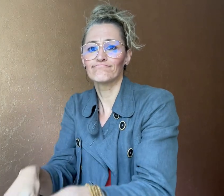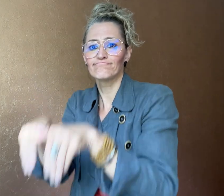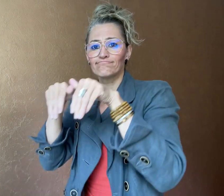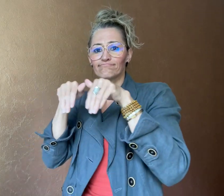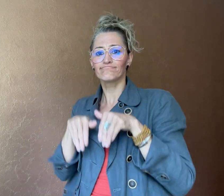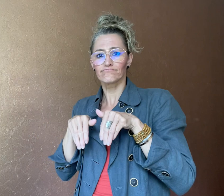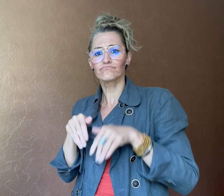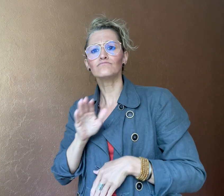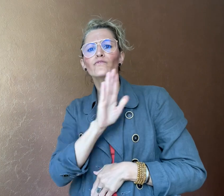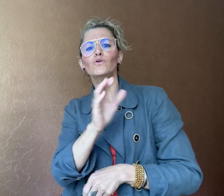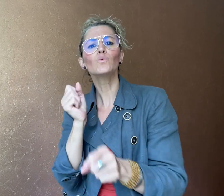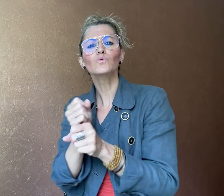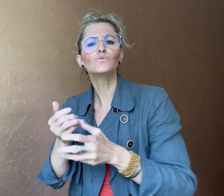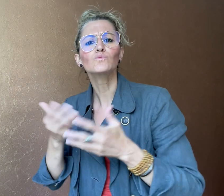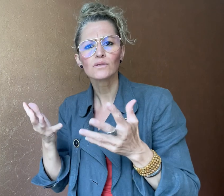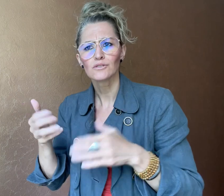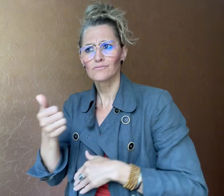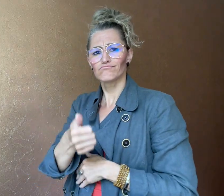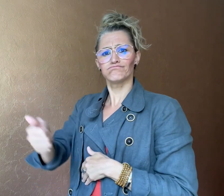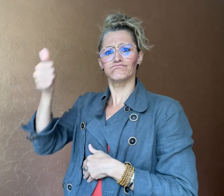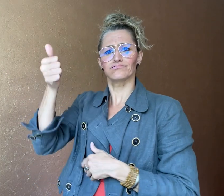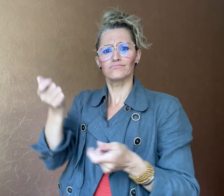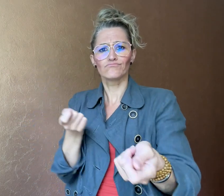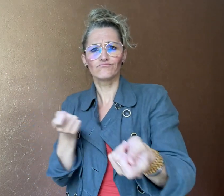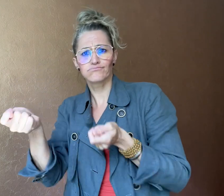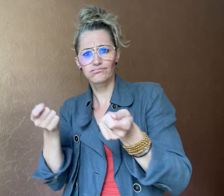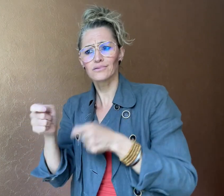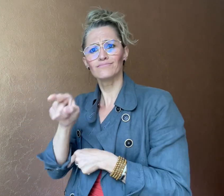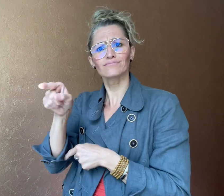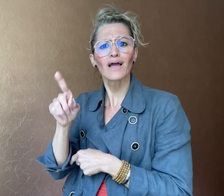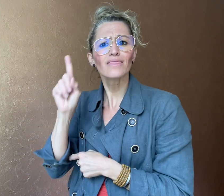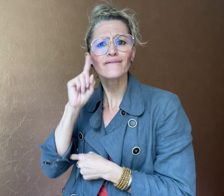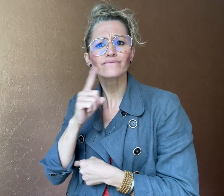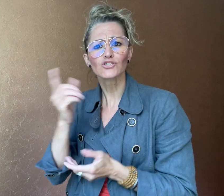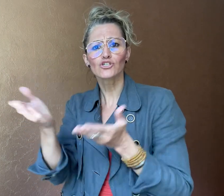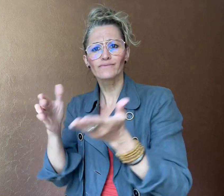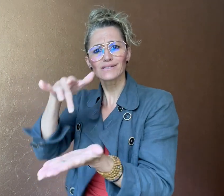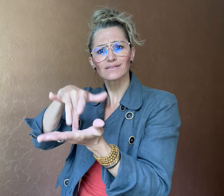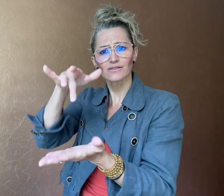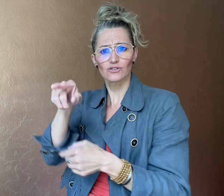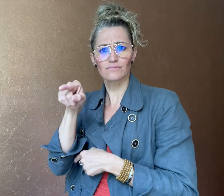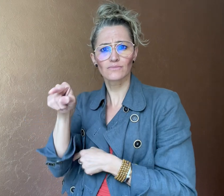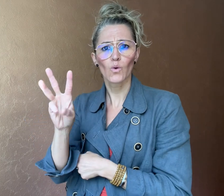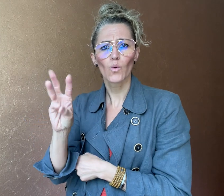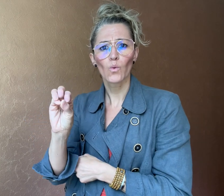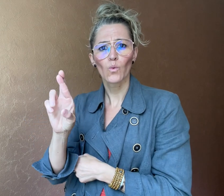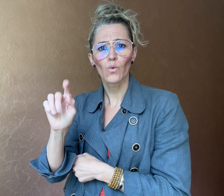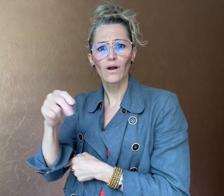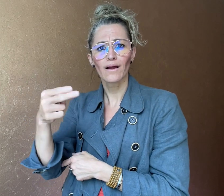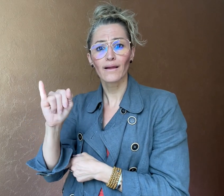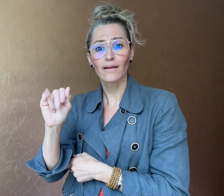as Executive Director of Deaf Services Center